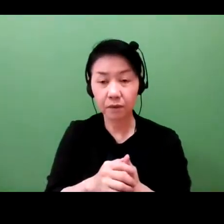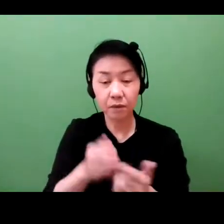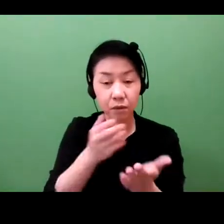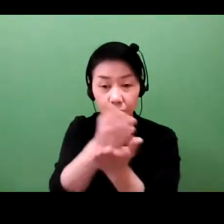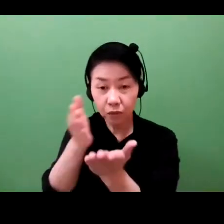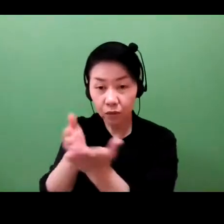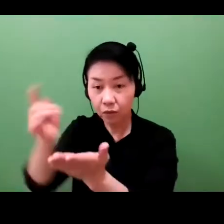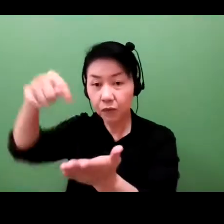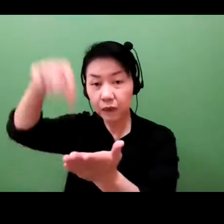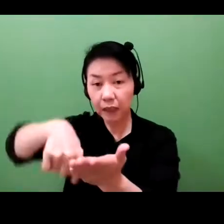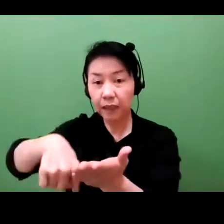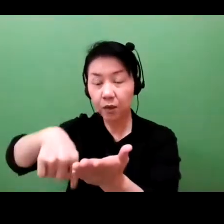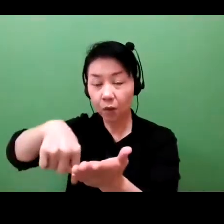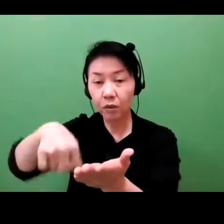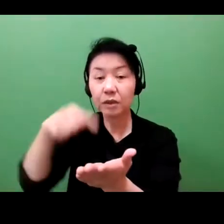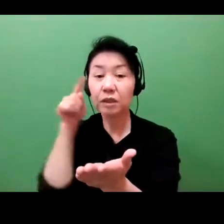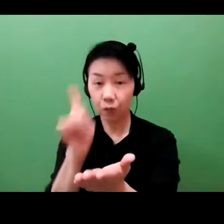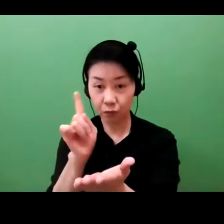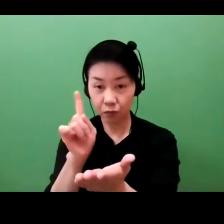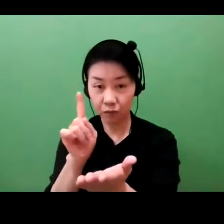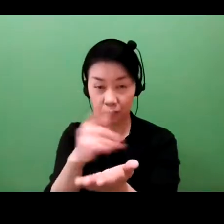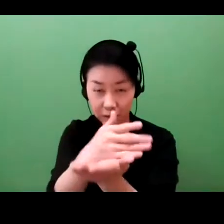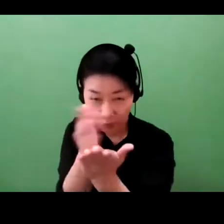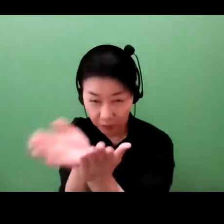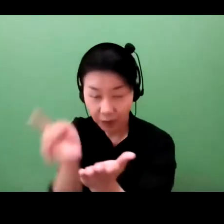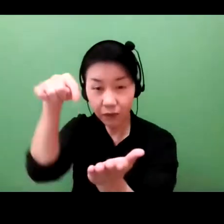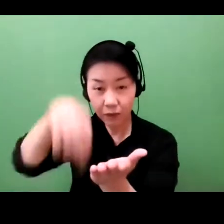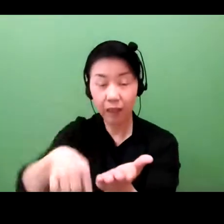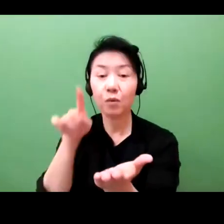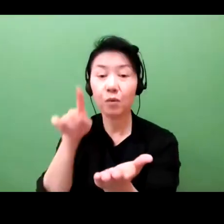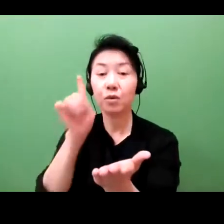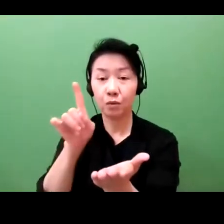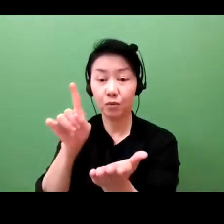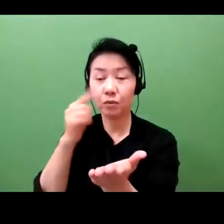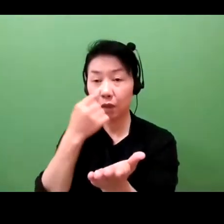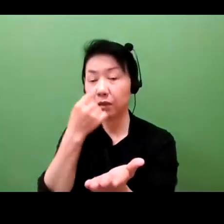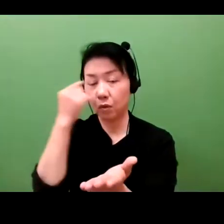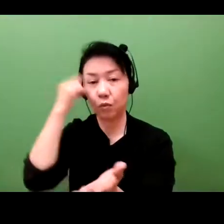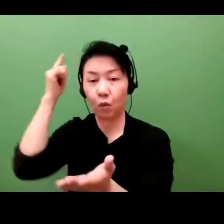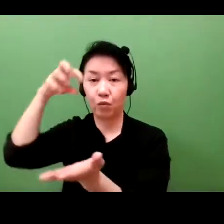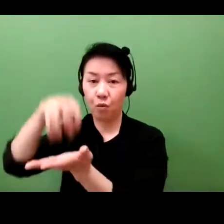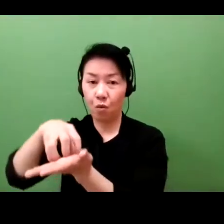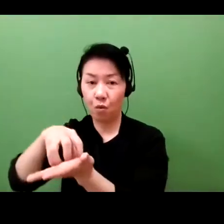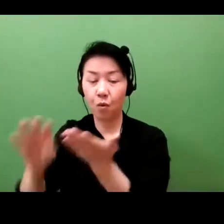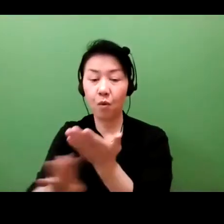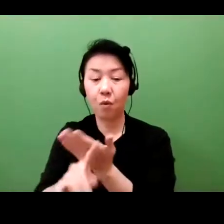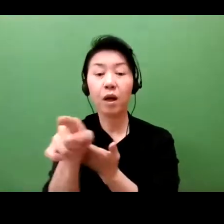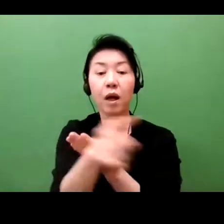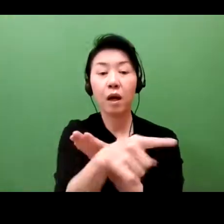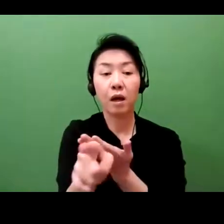But you can license others to then develop the other fields of use. So let's say you want to--